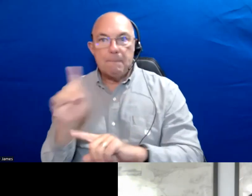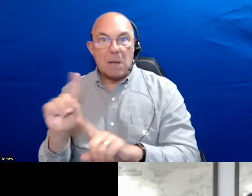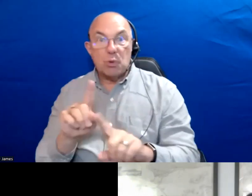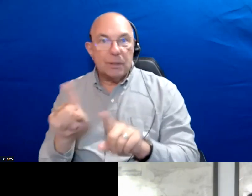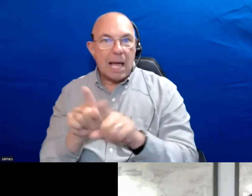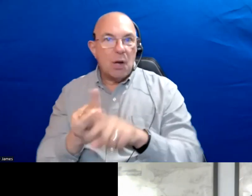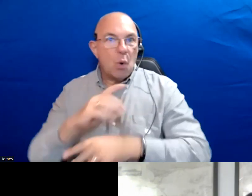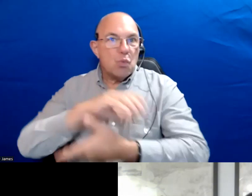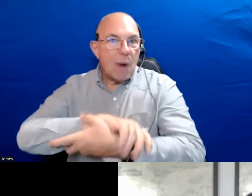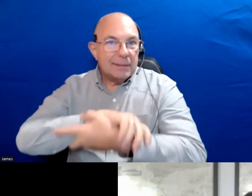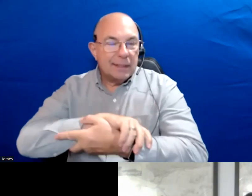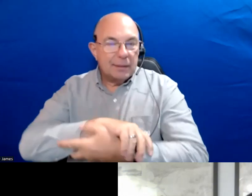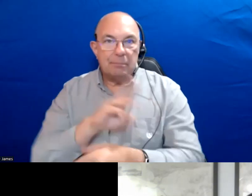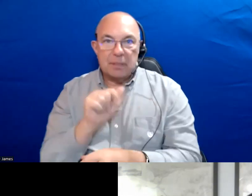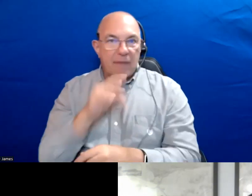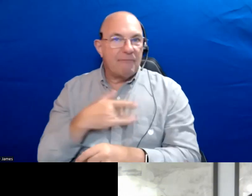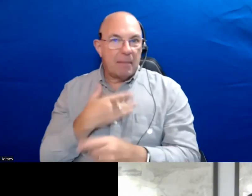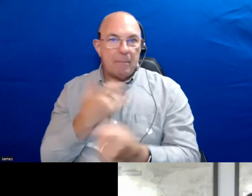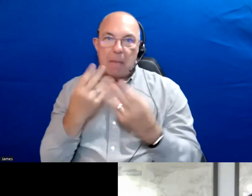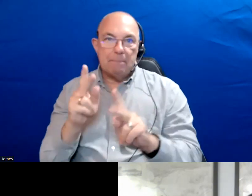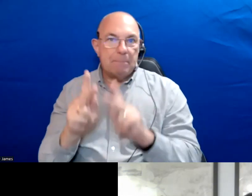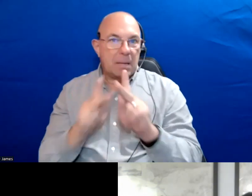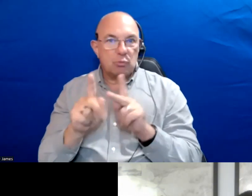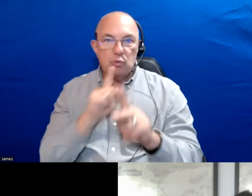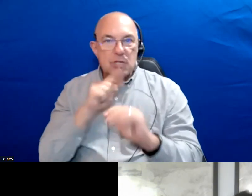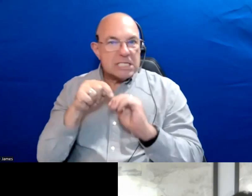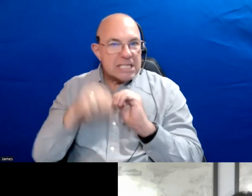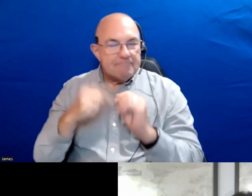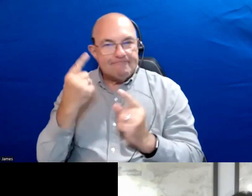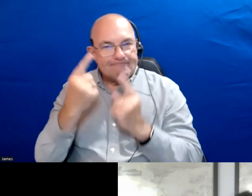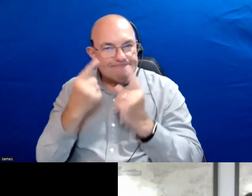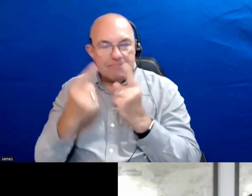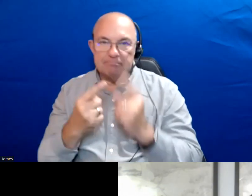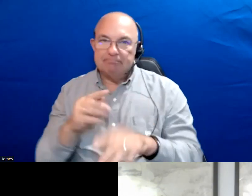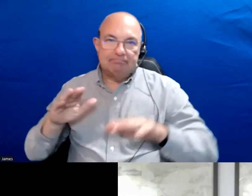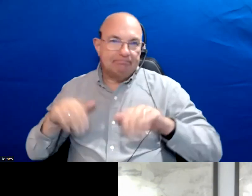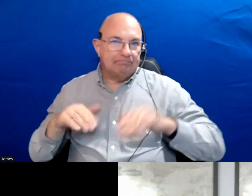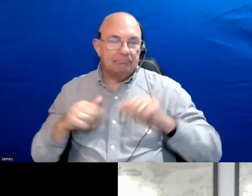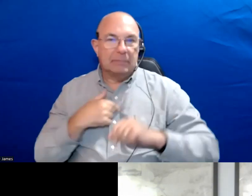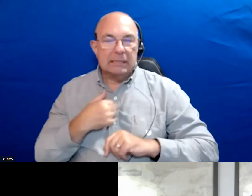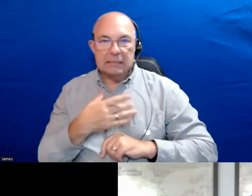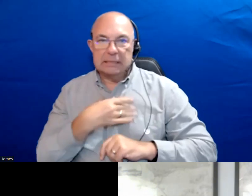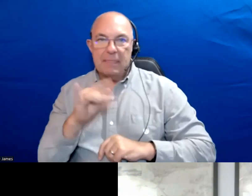But it does not feel like a lot of people have given it deep thought. And so, I love discussion that is happening here.